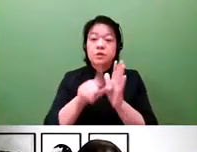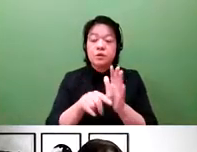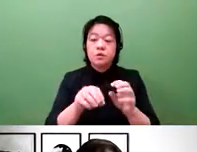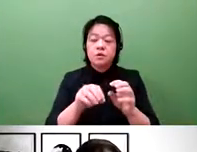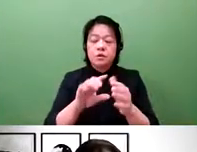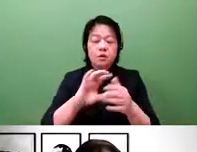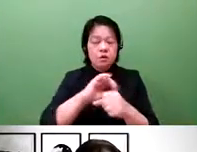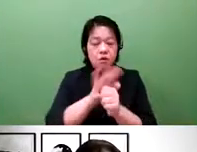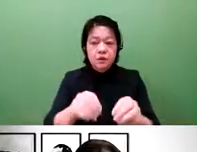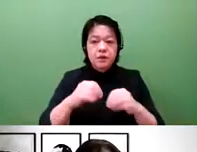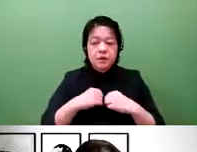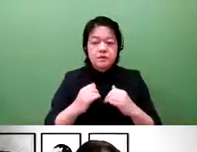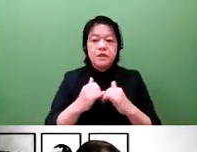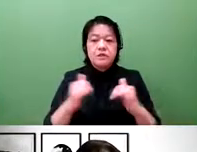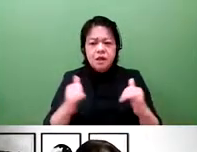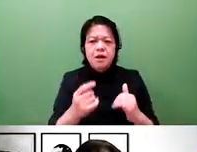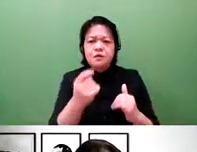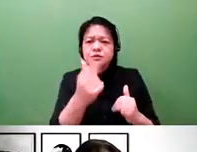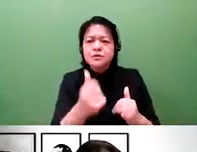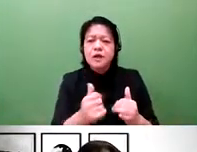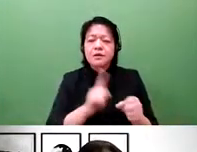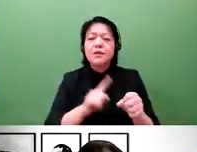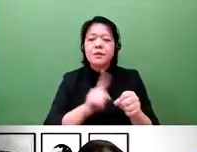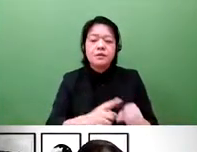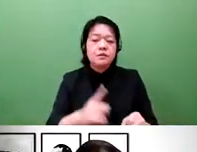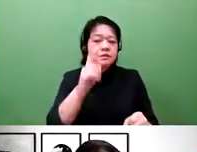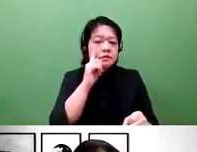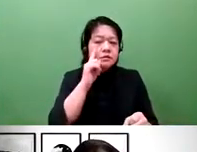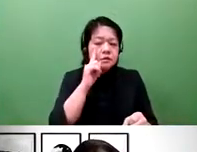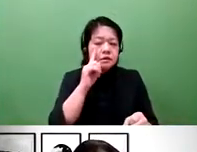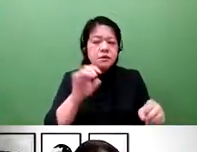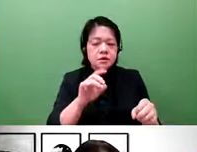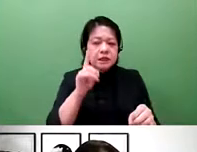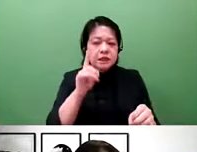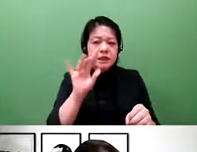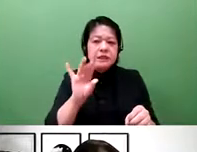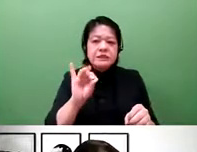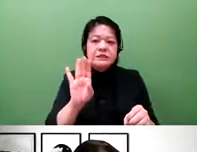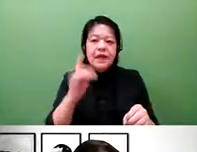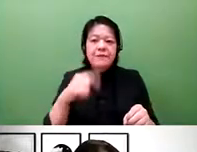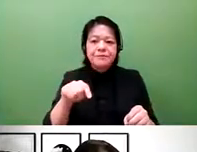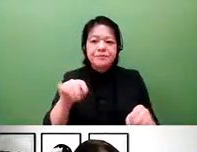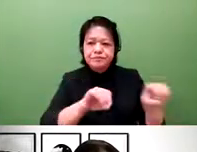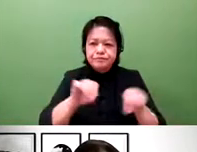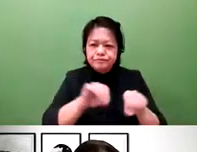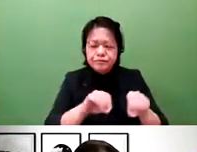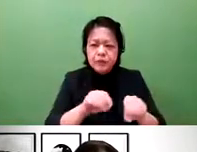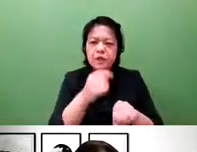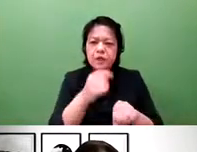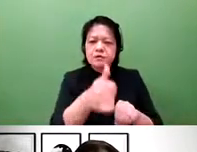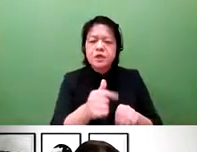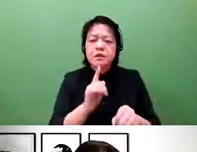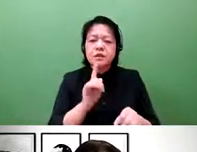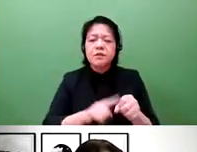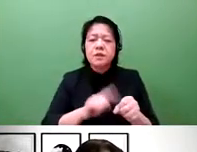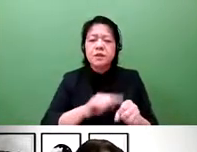Japan does not have many COVID-19 cases. The cases are very, very limited,